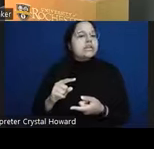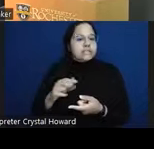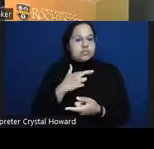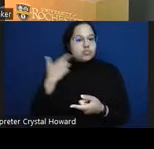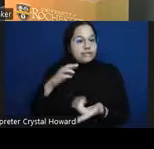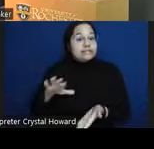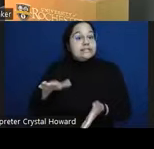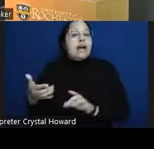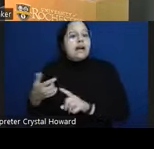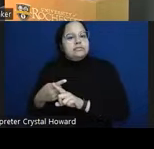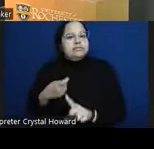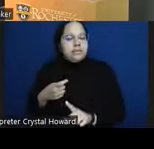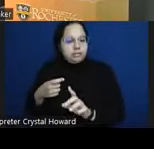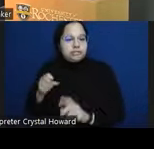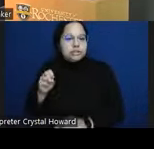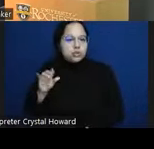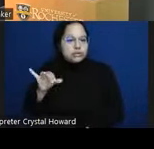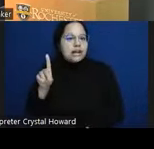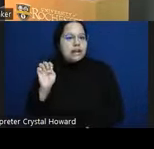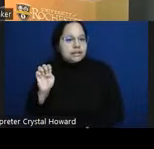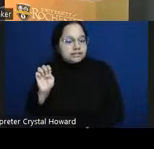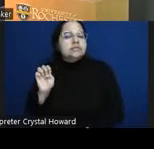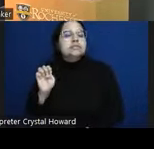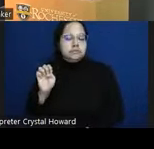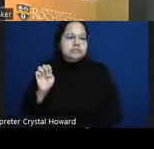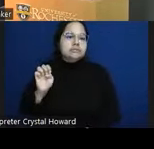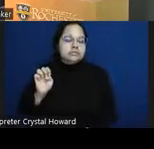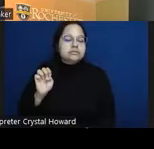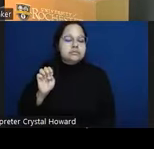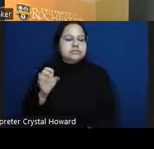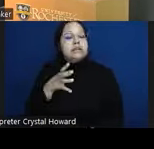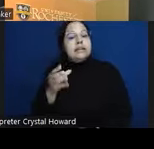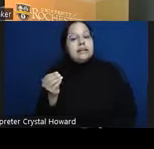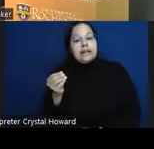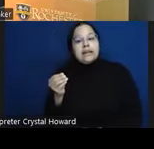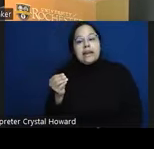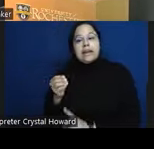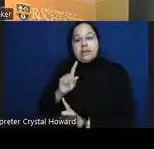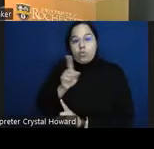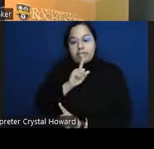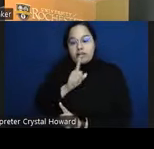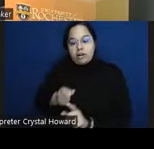including um where they are more at risk differs from our non-hispanic white population so we see